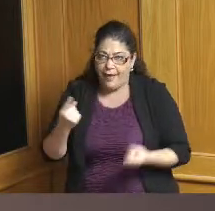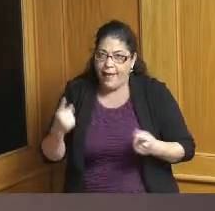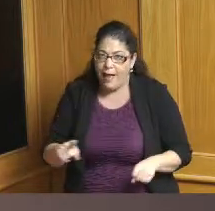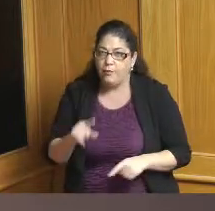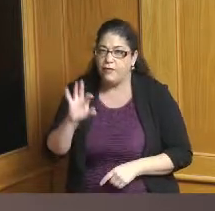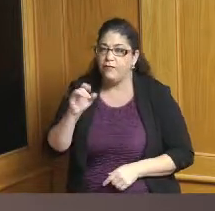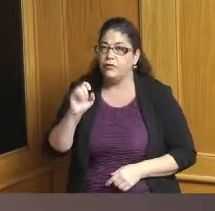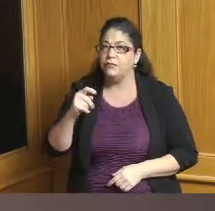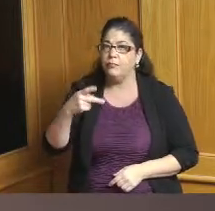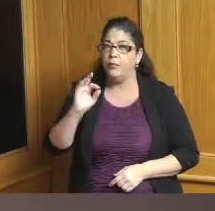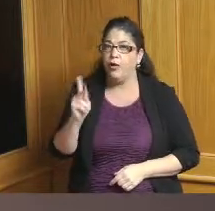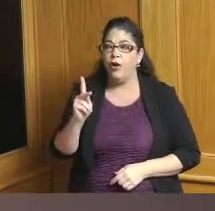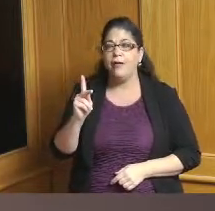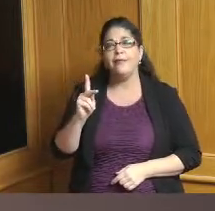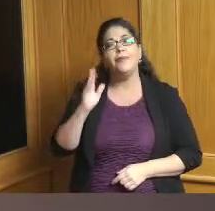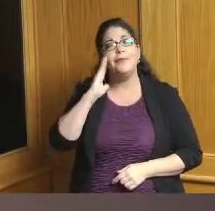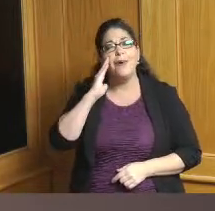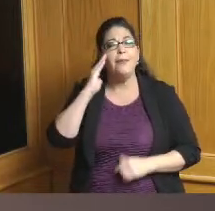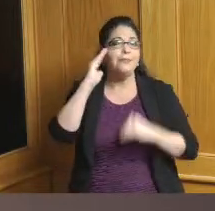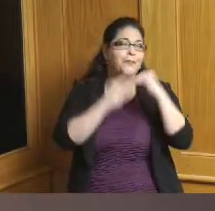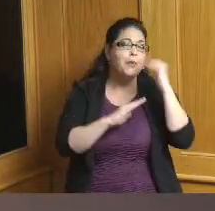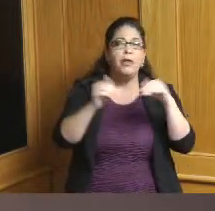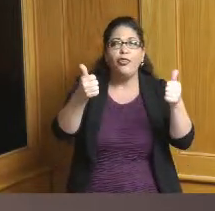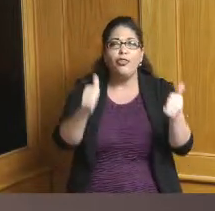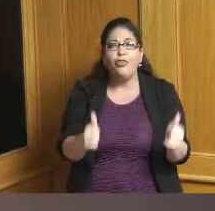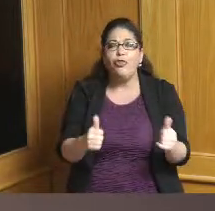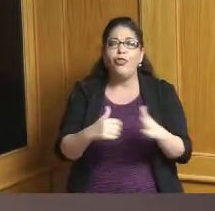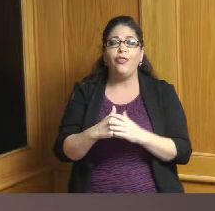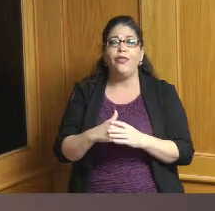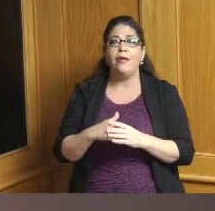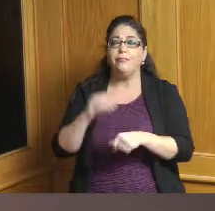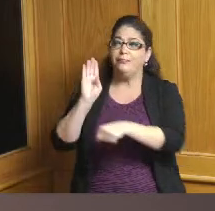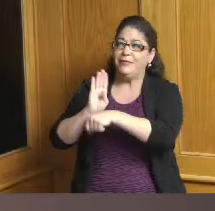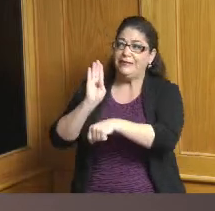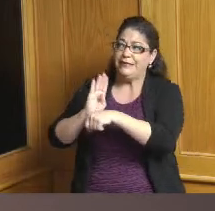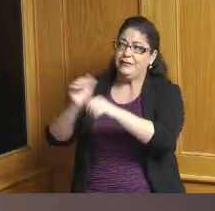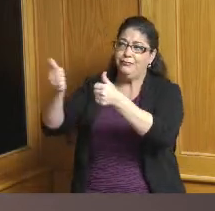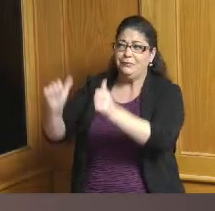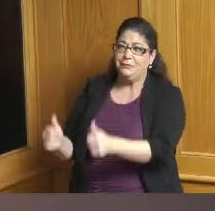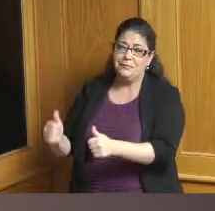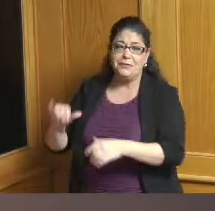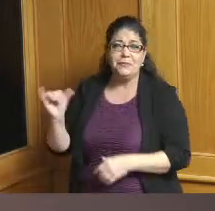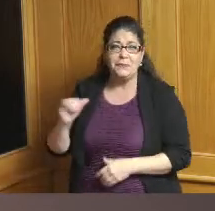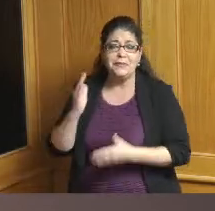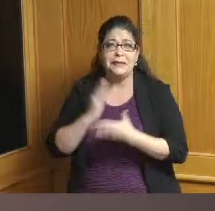aging condition of some of our buildings in our commercial districts underperforming commercial